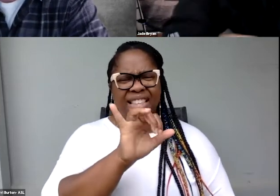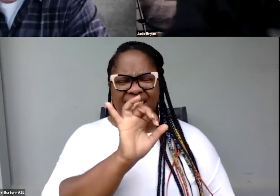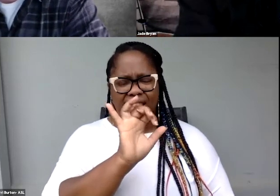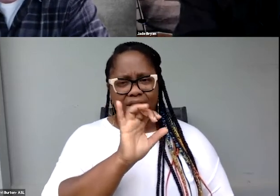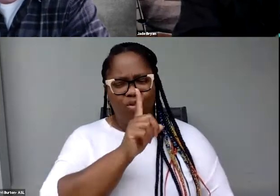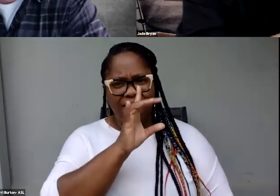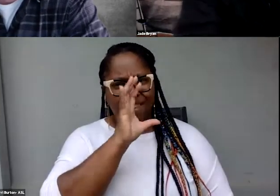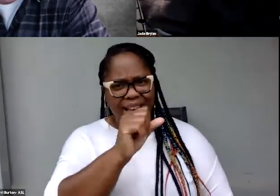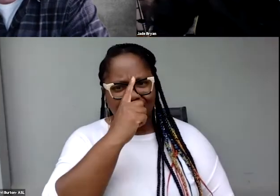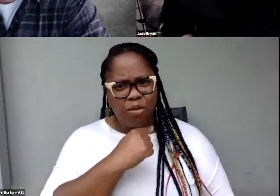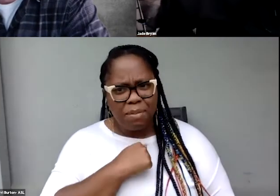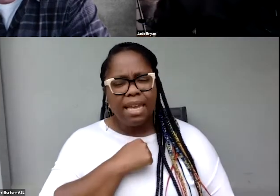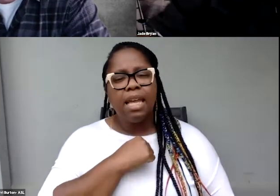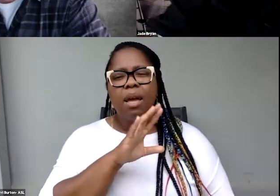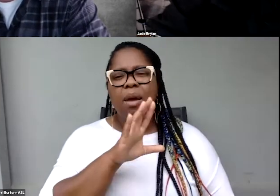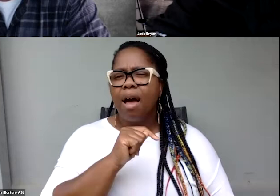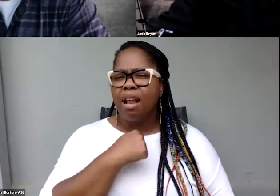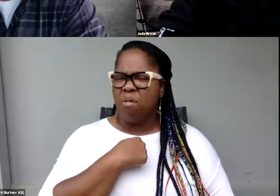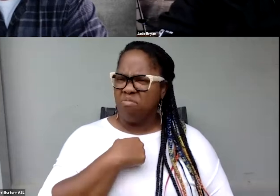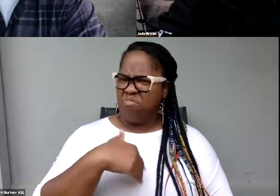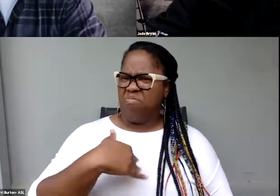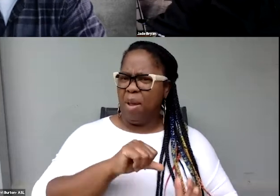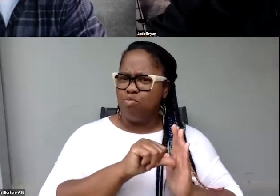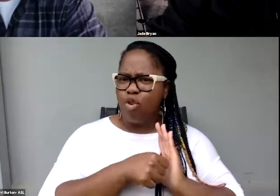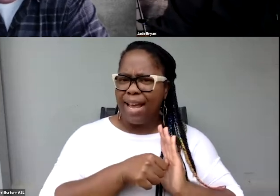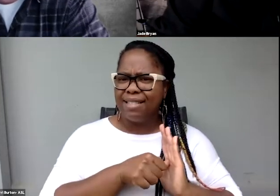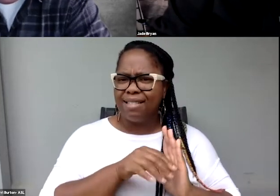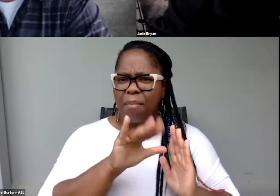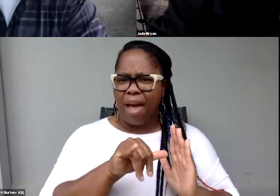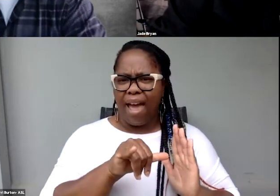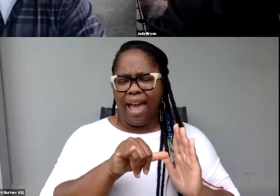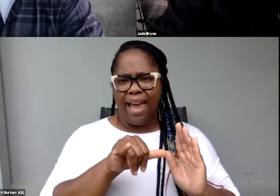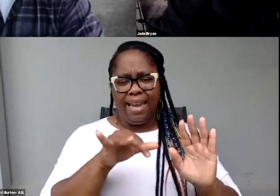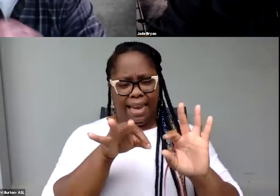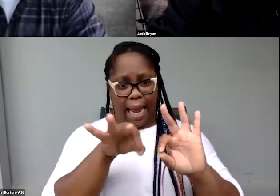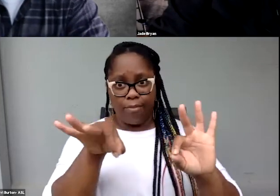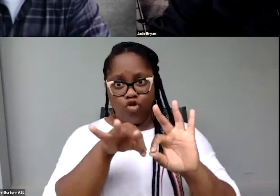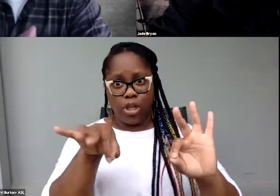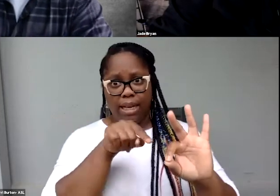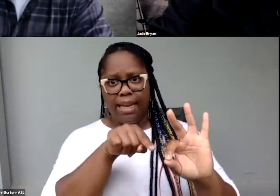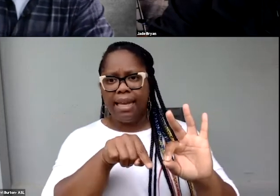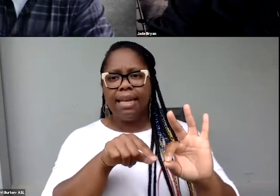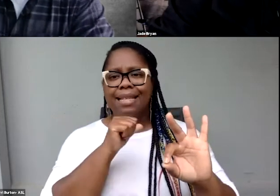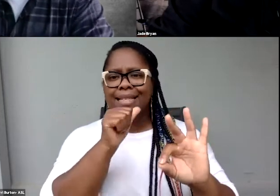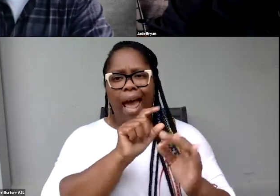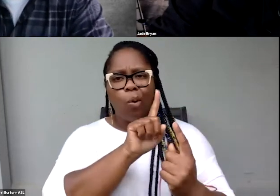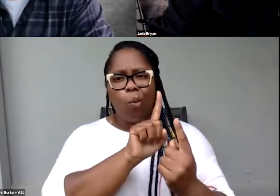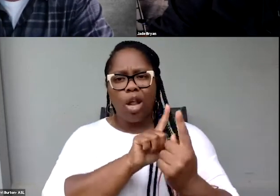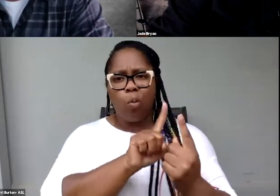And what I'm really impressed by is how captioning is not a one to one correspondence.